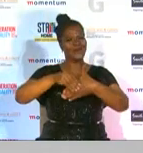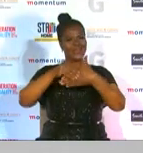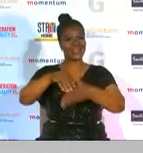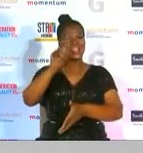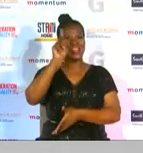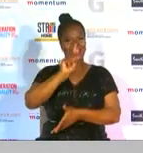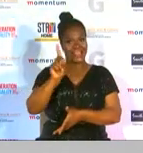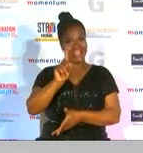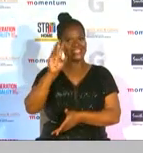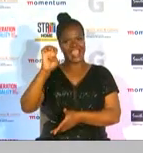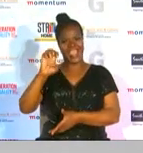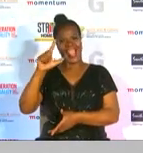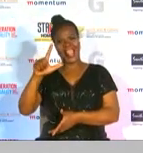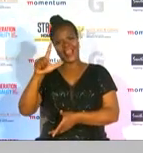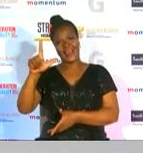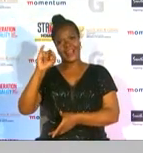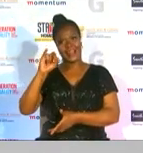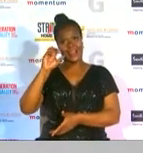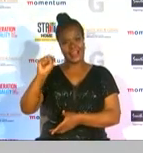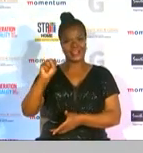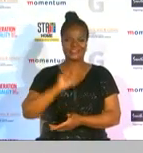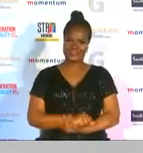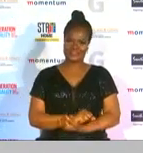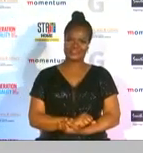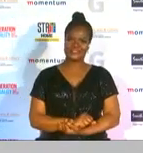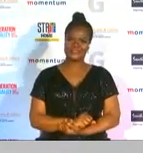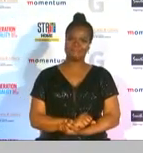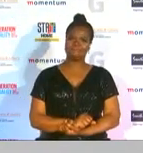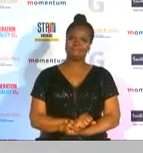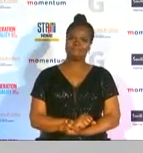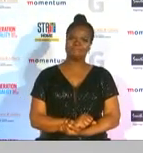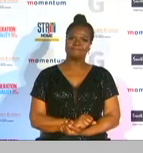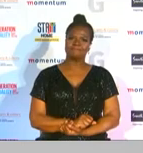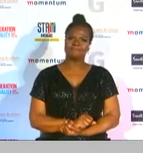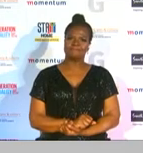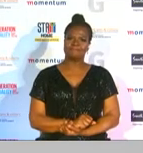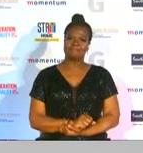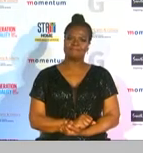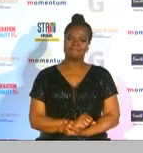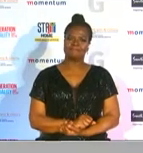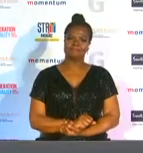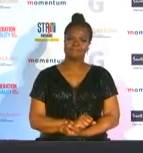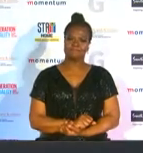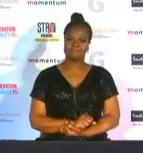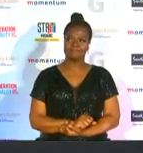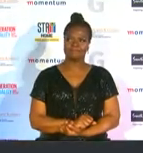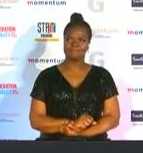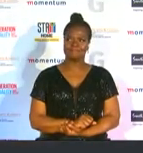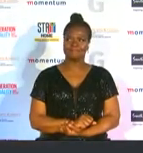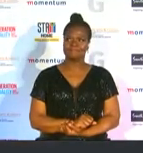hand over this award as multiple g-sport award winner kotatsu munjani